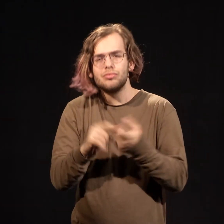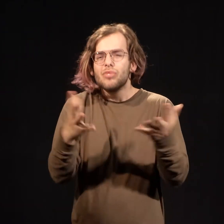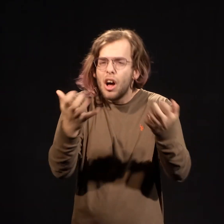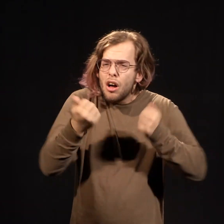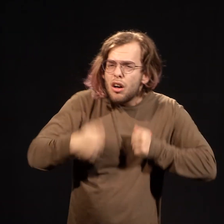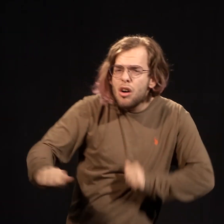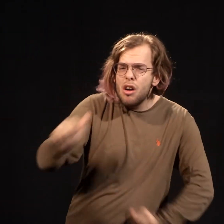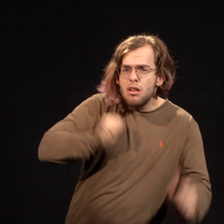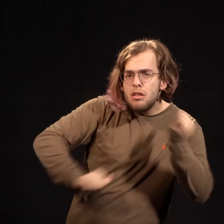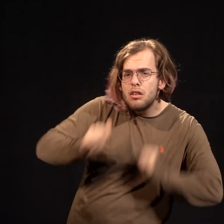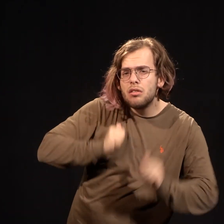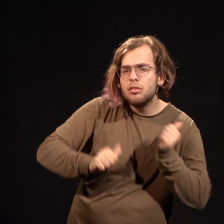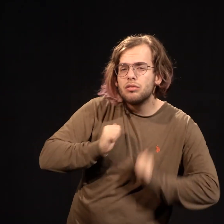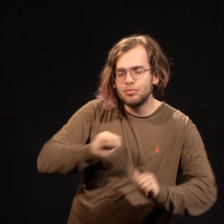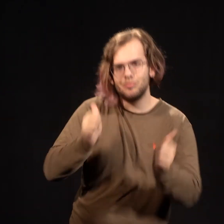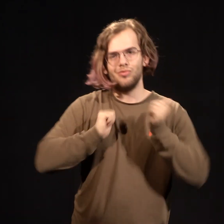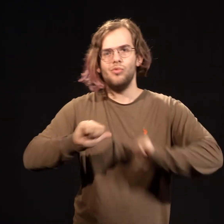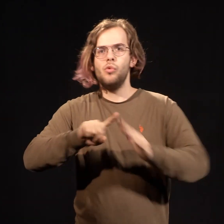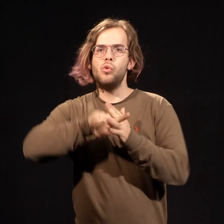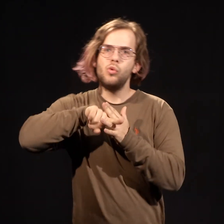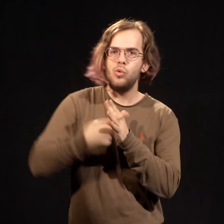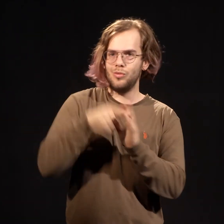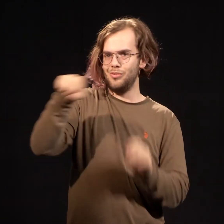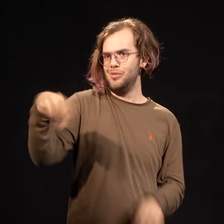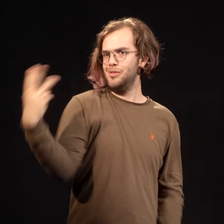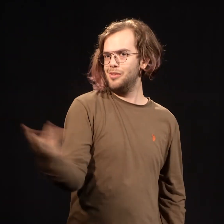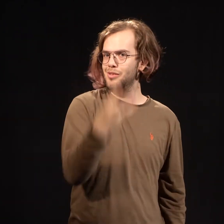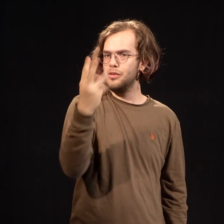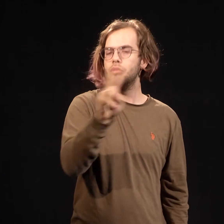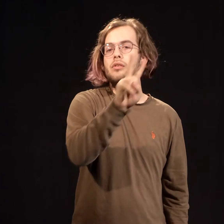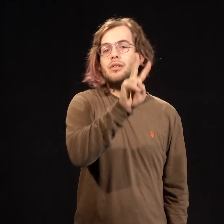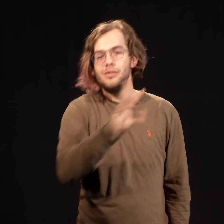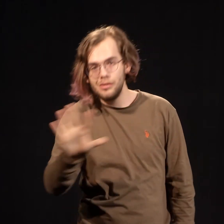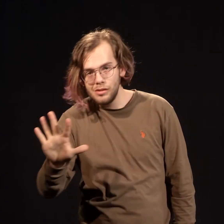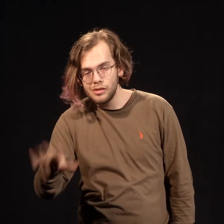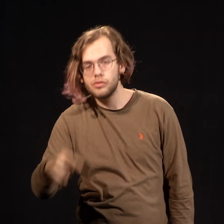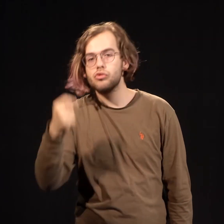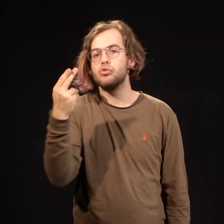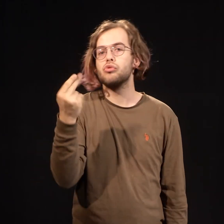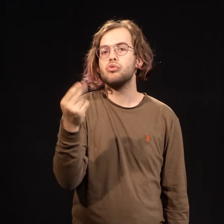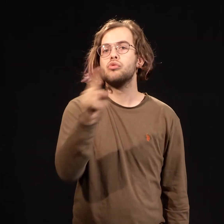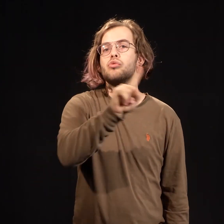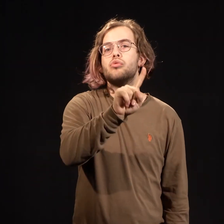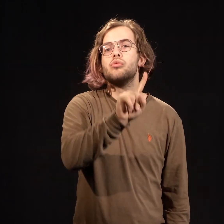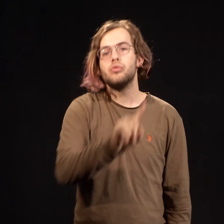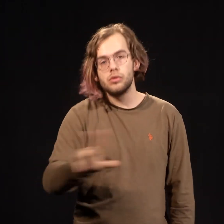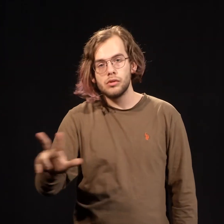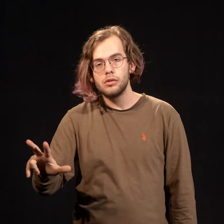Want to try out? Auditions will start this Wednesday, from 2 PM - 5 PM. Thursday, 1 PM - 3 PM.